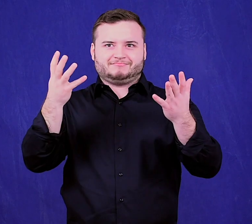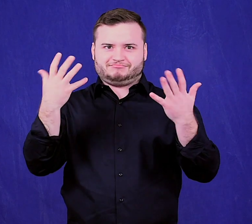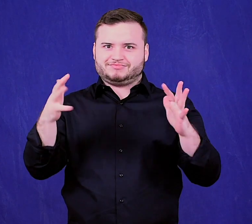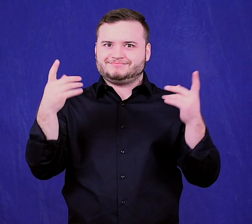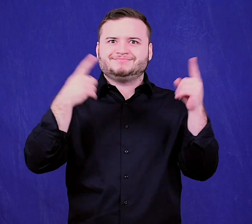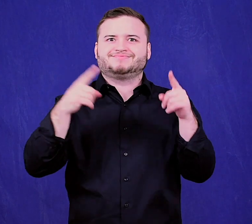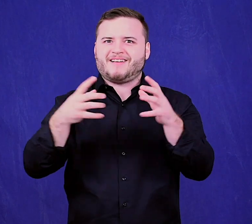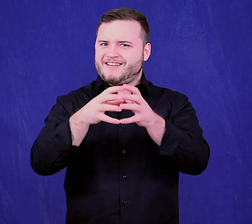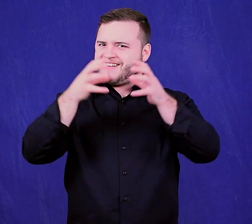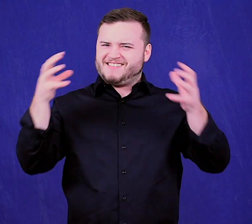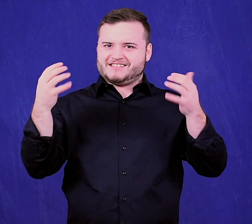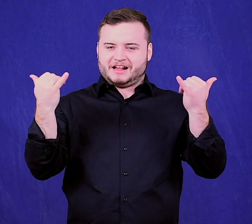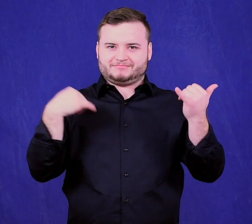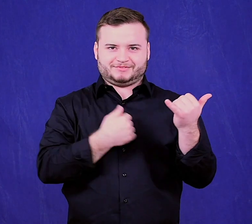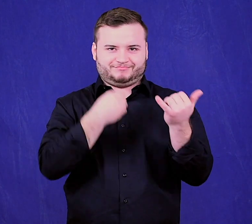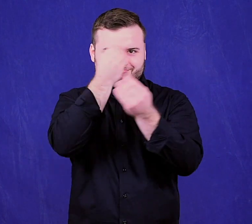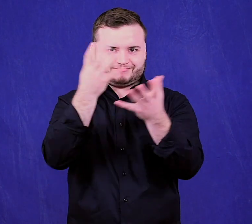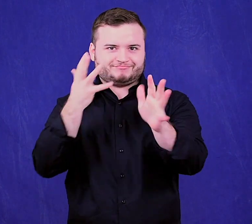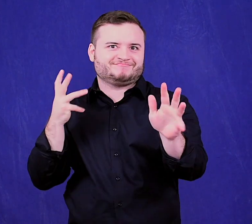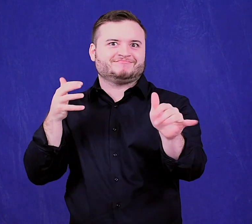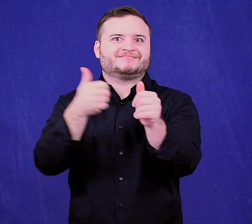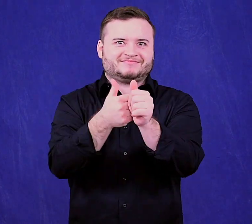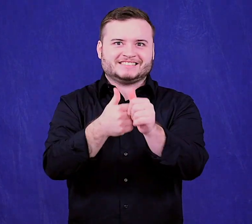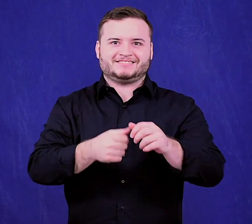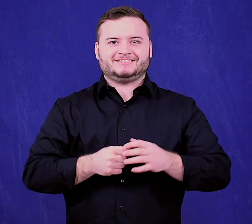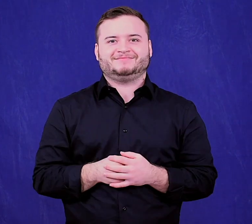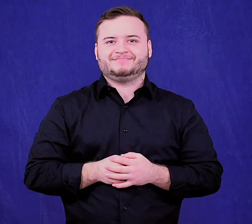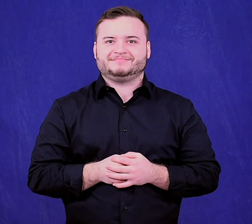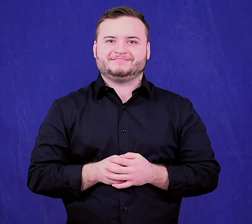Here are a few updates for you.